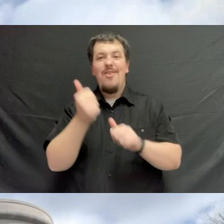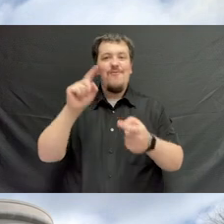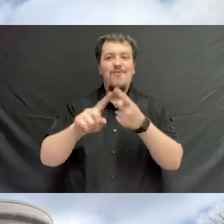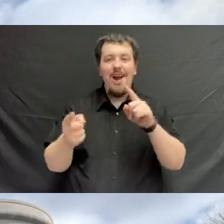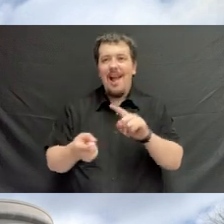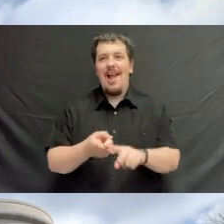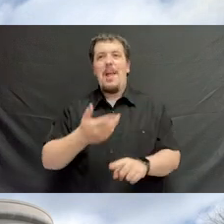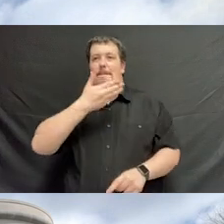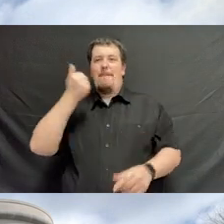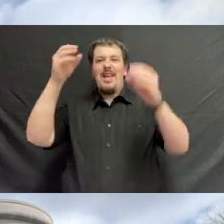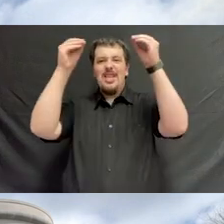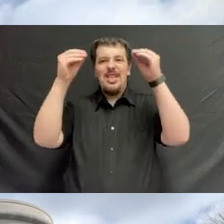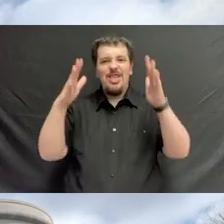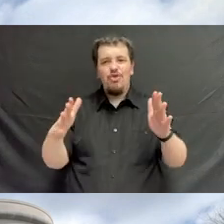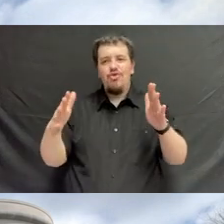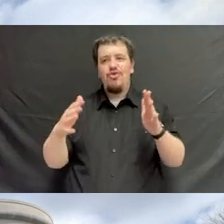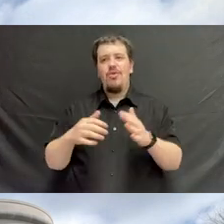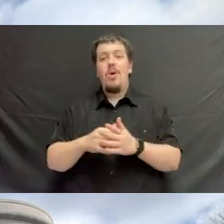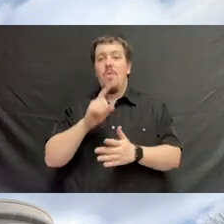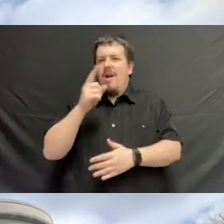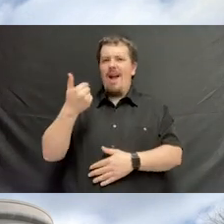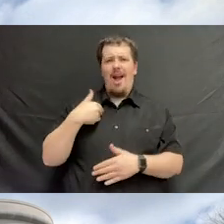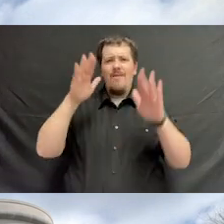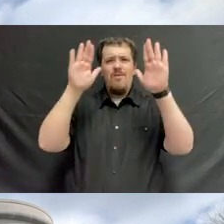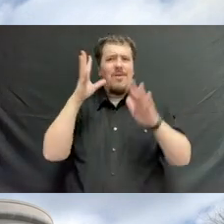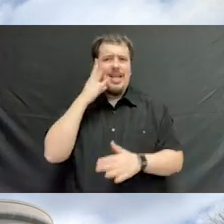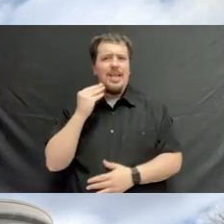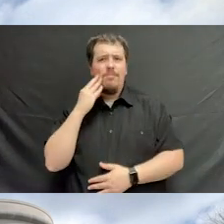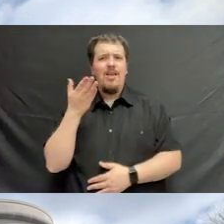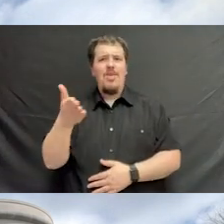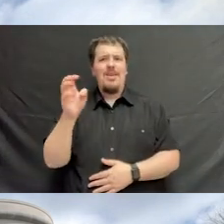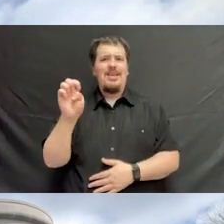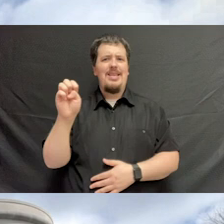the best teachers. I had a phenomenal experience at East Tennessee State University